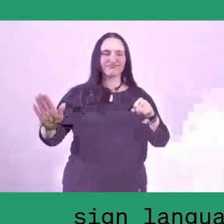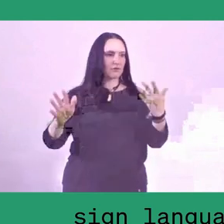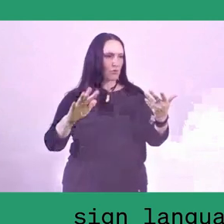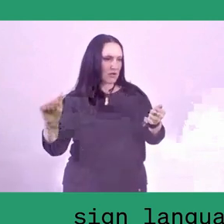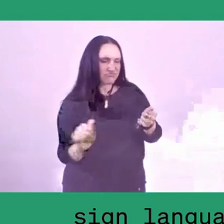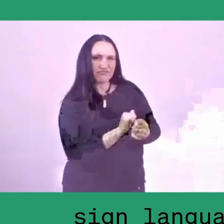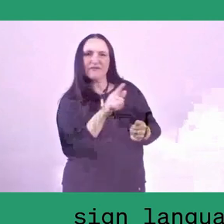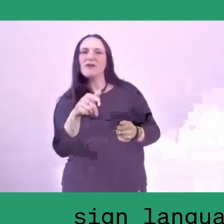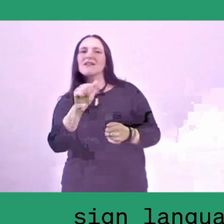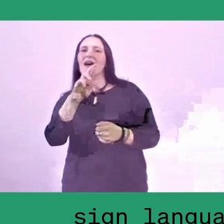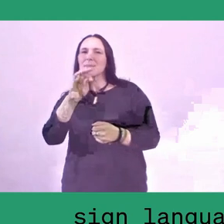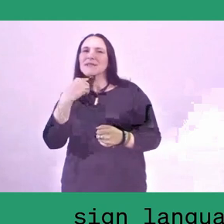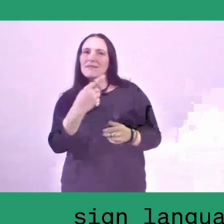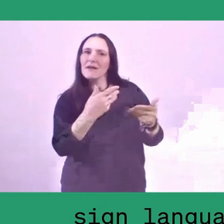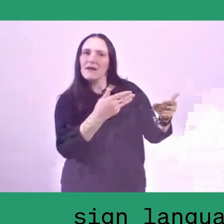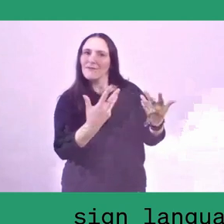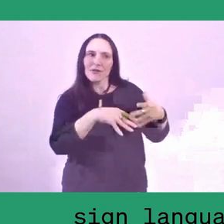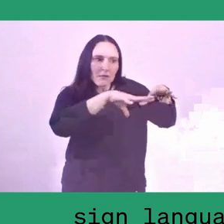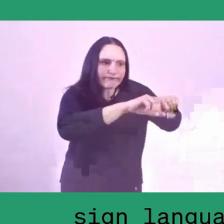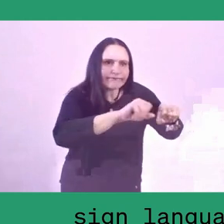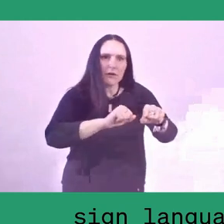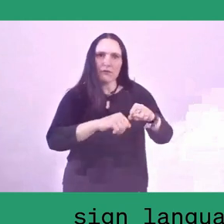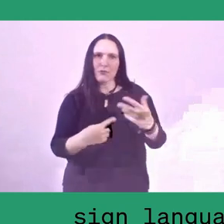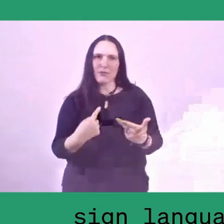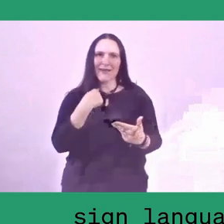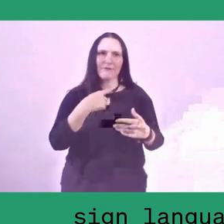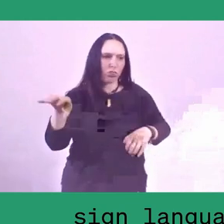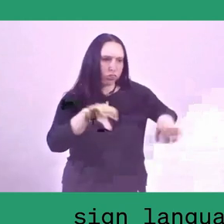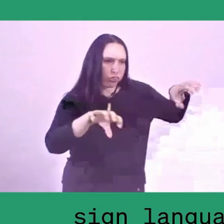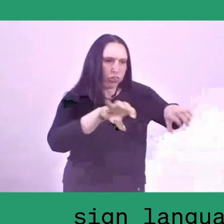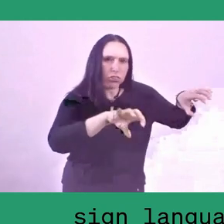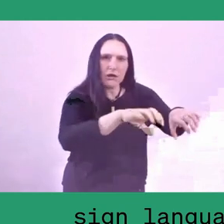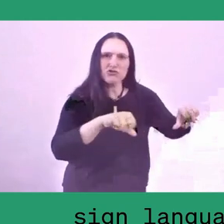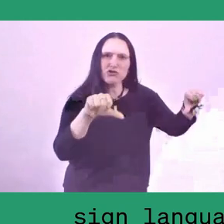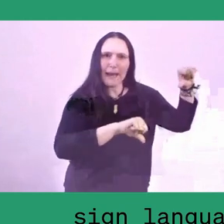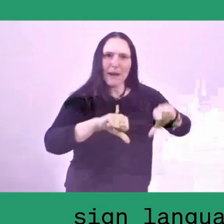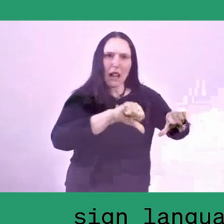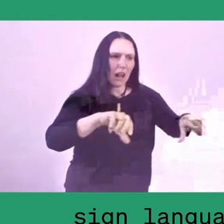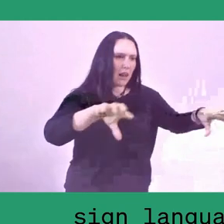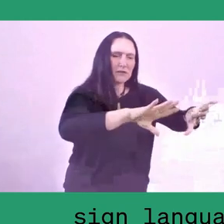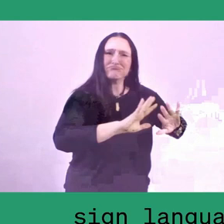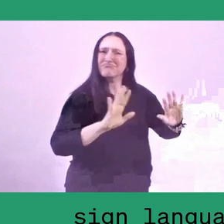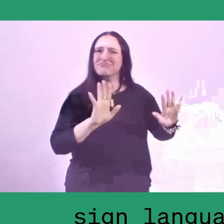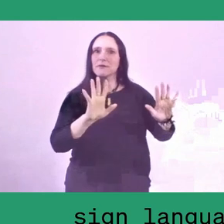So there is this kind of negotiation by these cultural activists